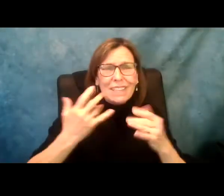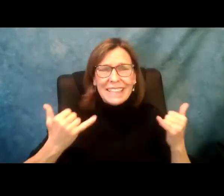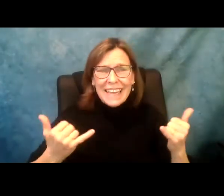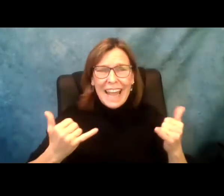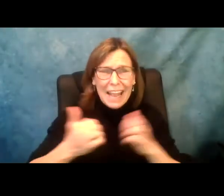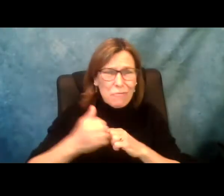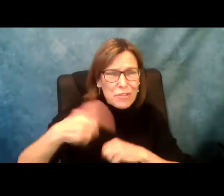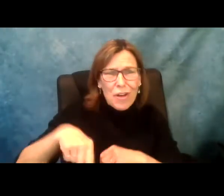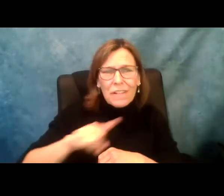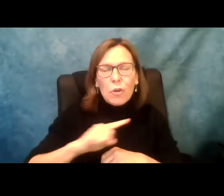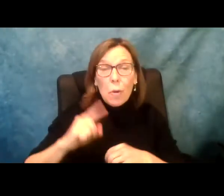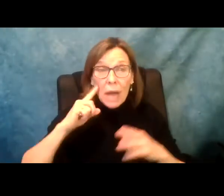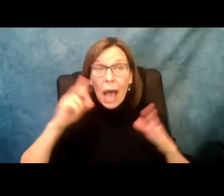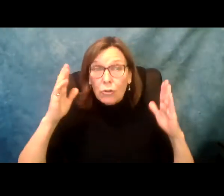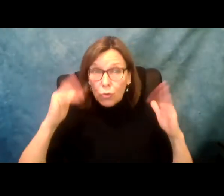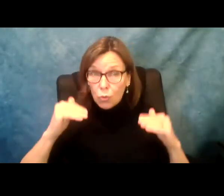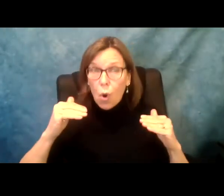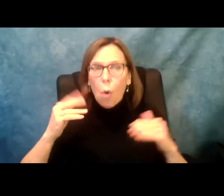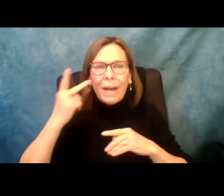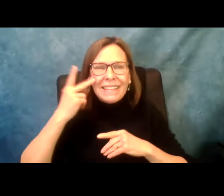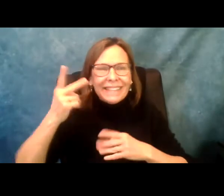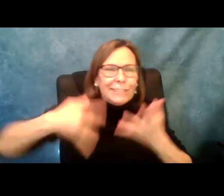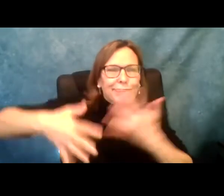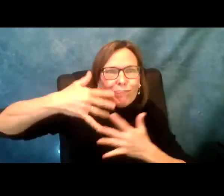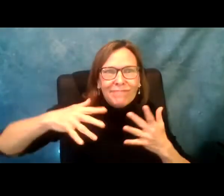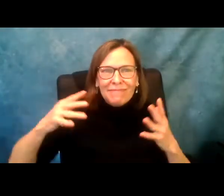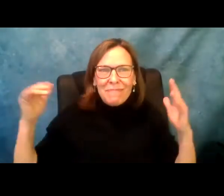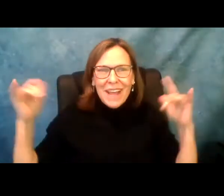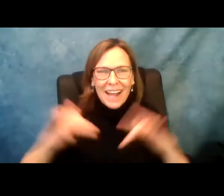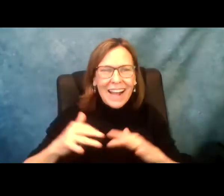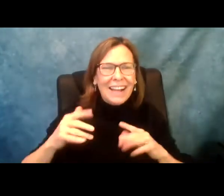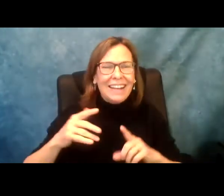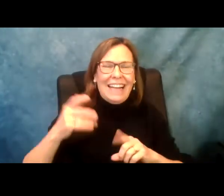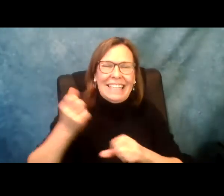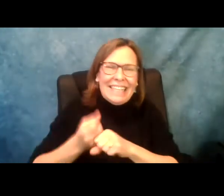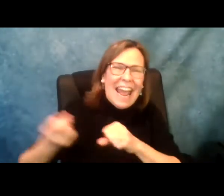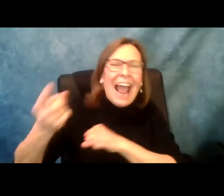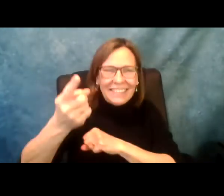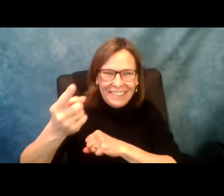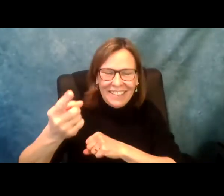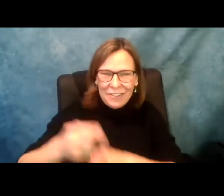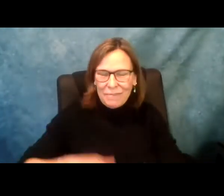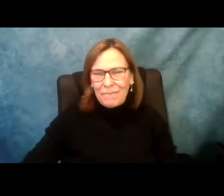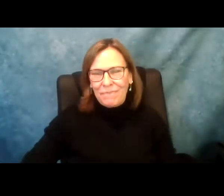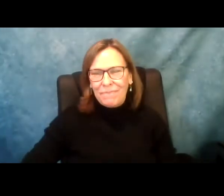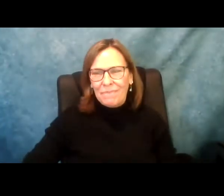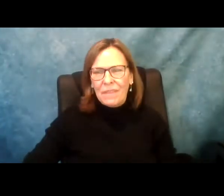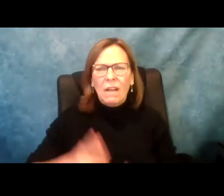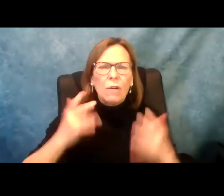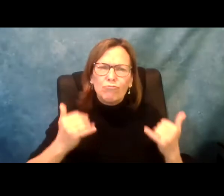me, I'm Lindsay Miller, I'm director of independent living. I do hope I will get to see you all in